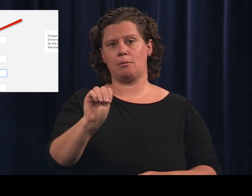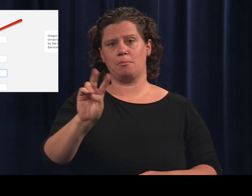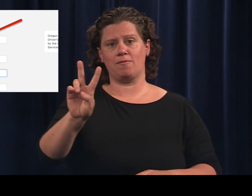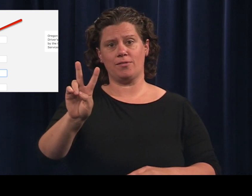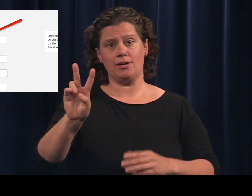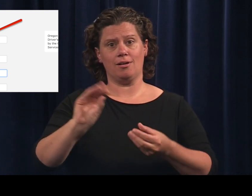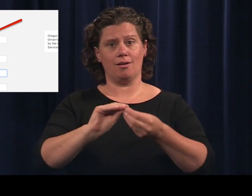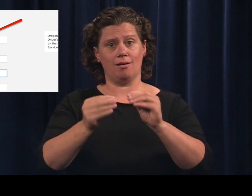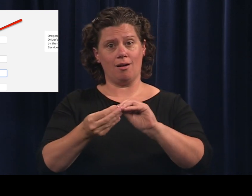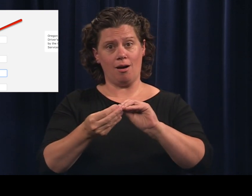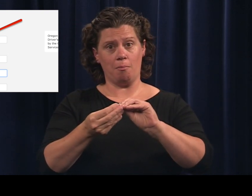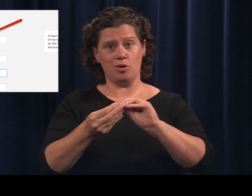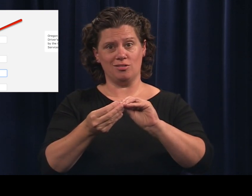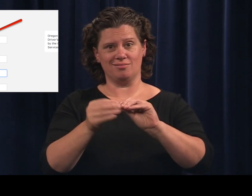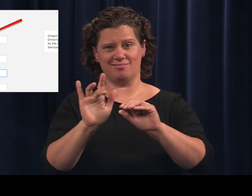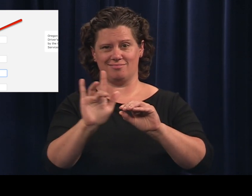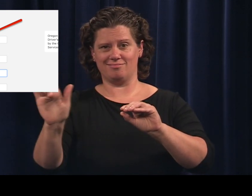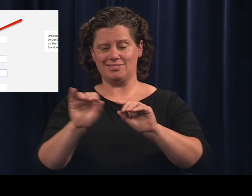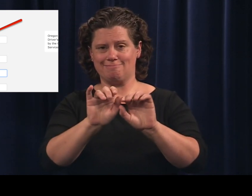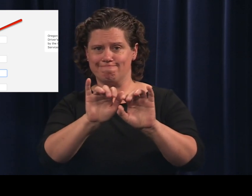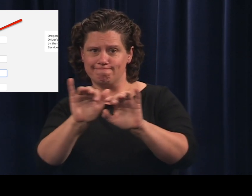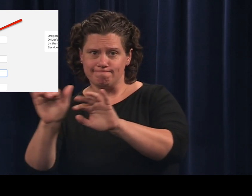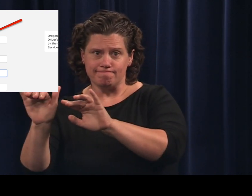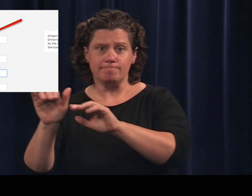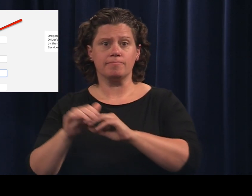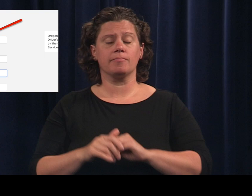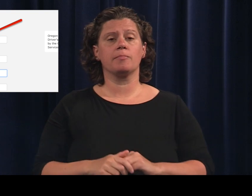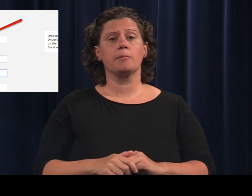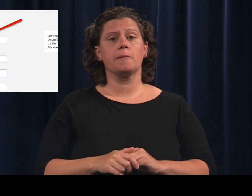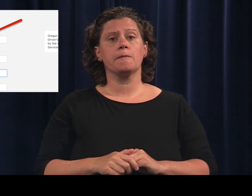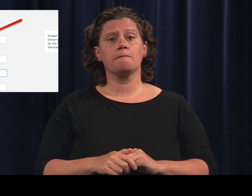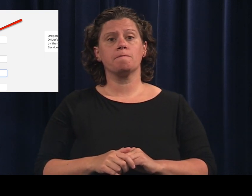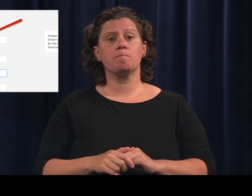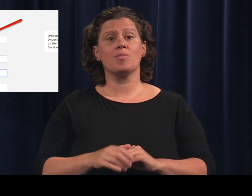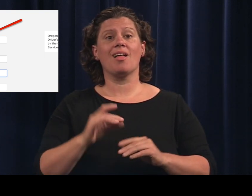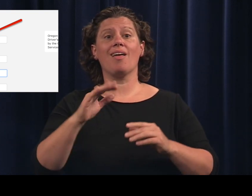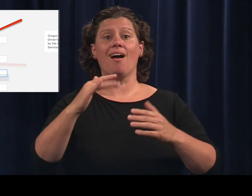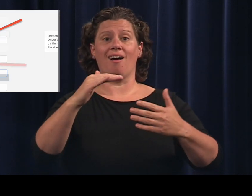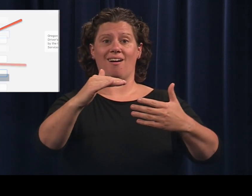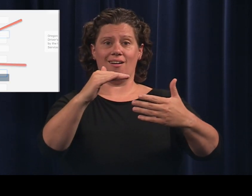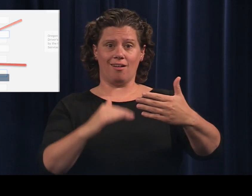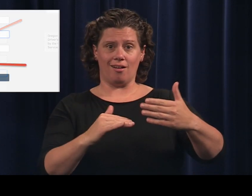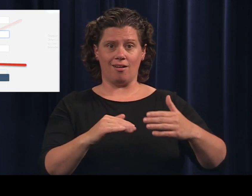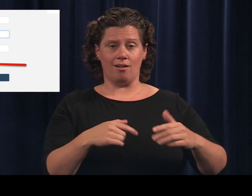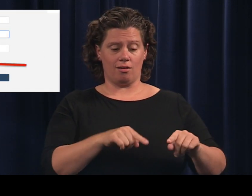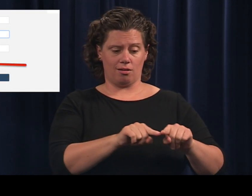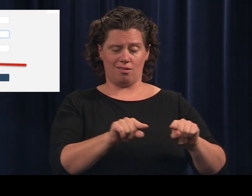in the space provided.